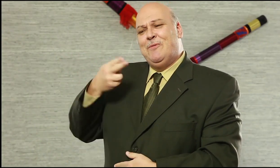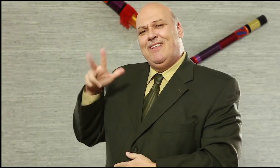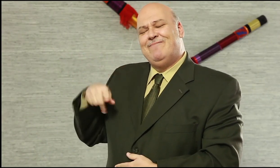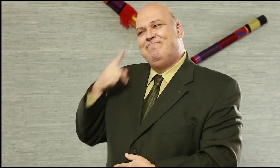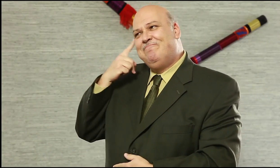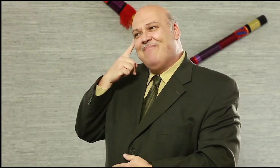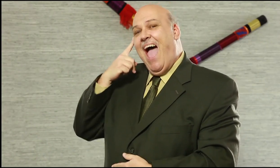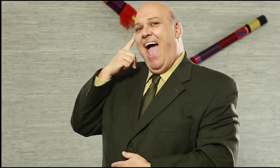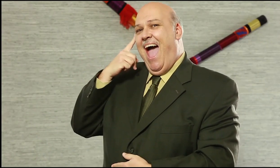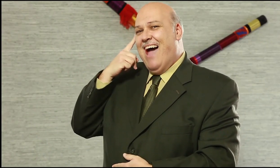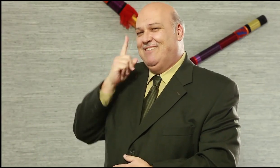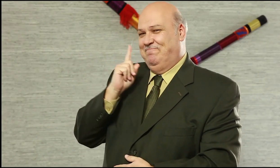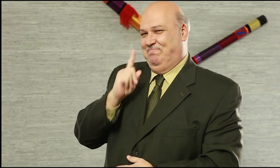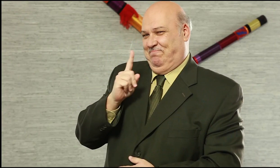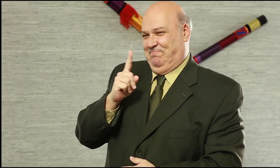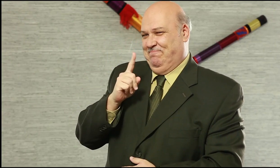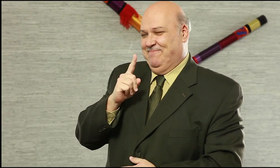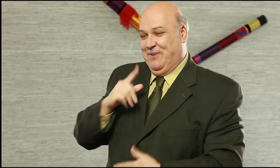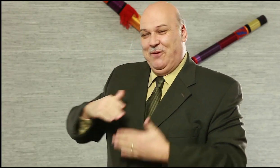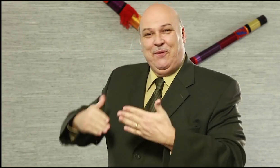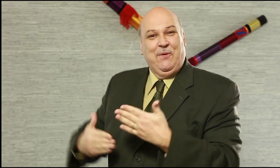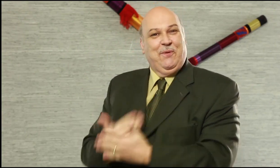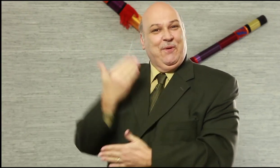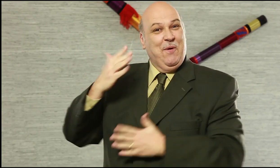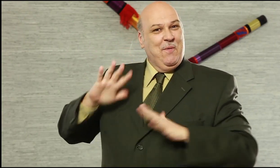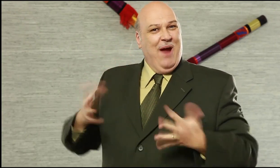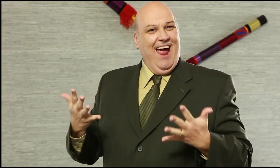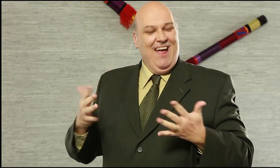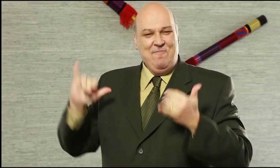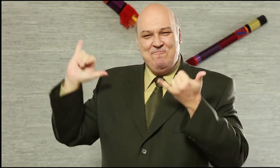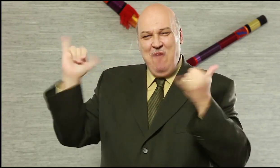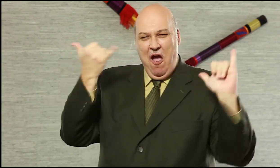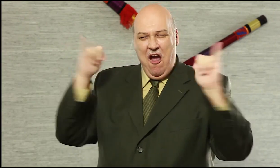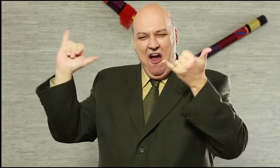Now I have a challenge for you… if